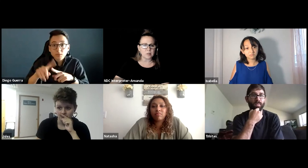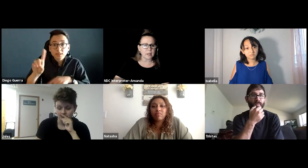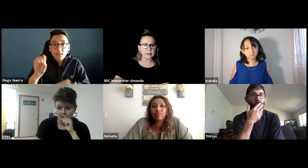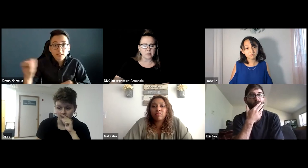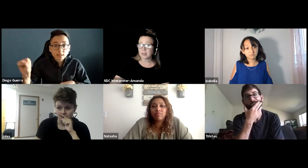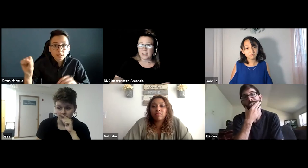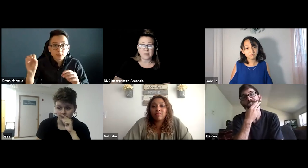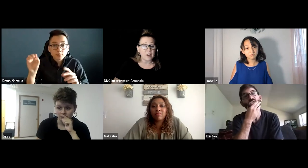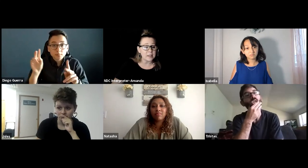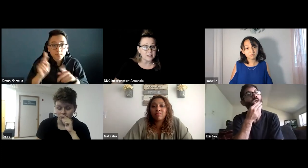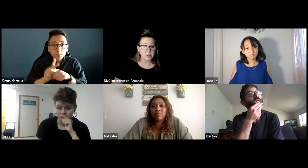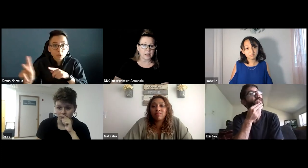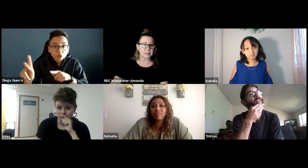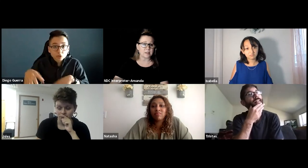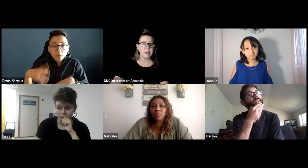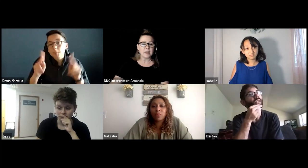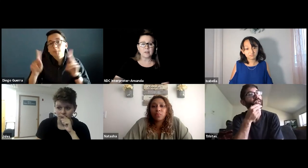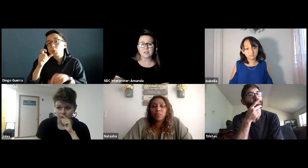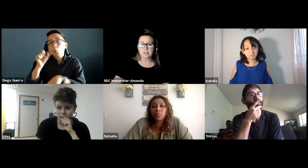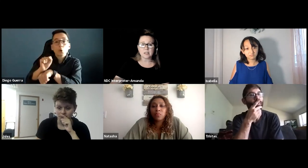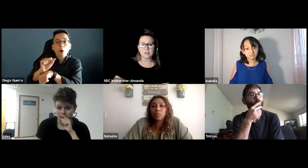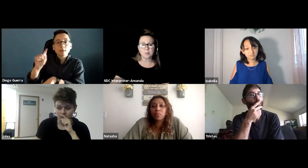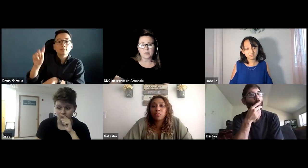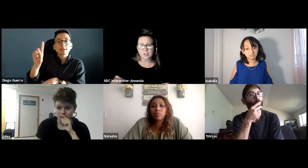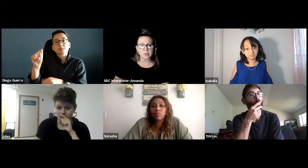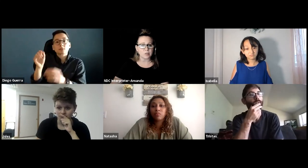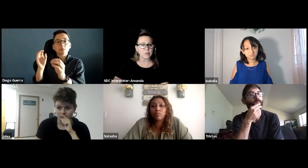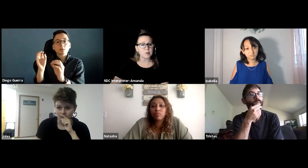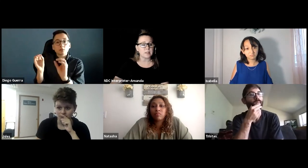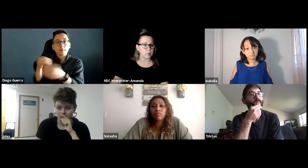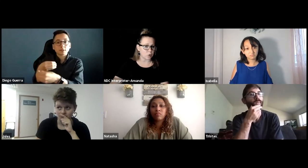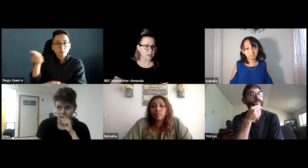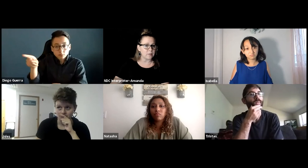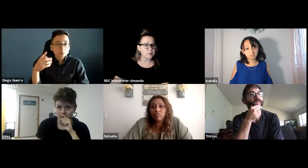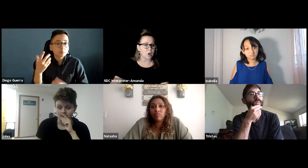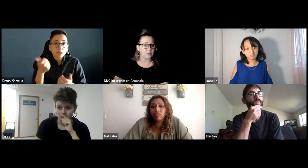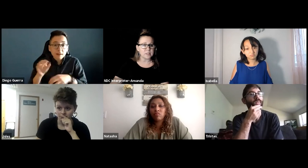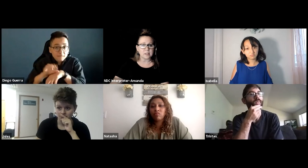like any advice that you'd like to give to DSS professionals or folks that work in those offices,